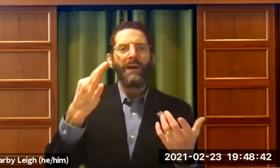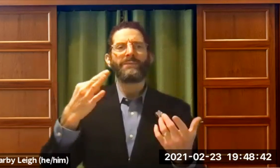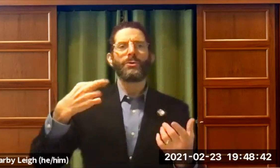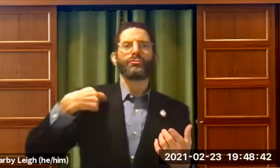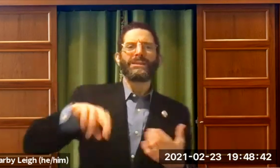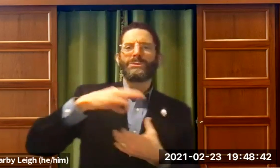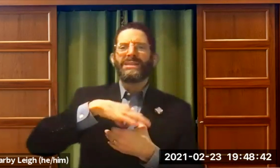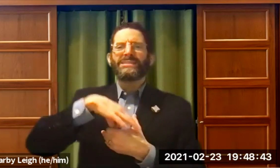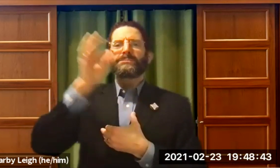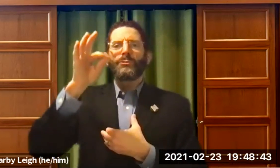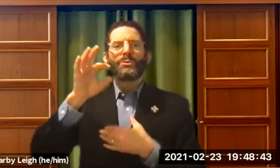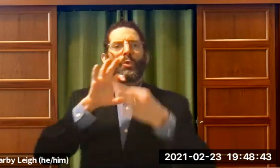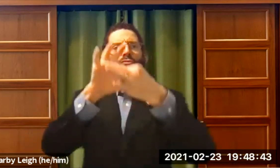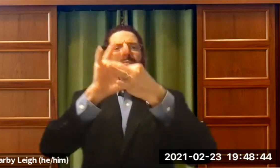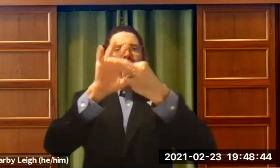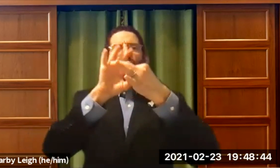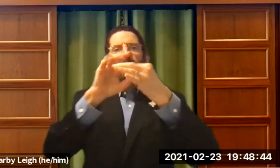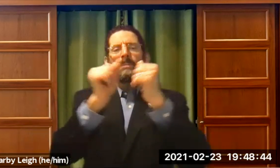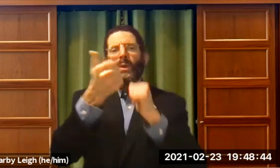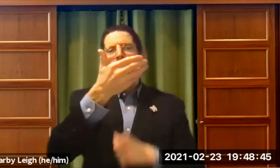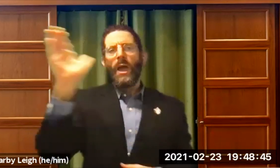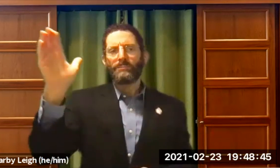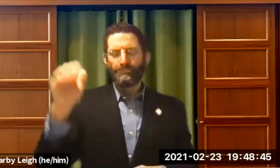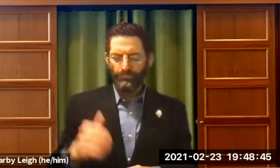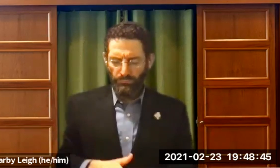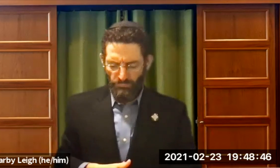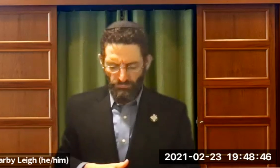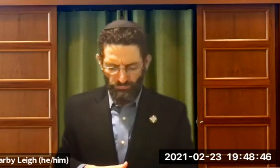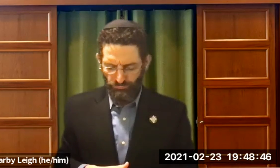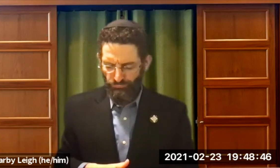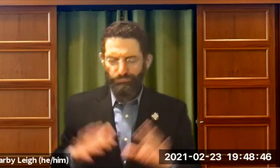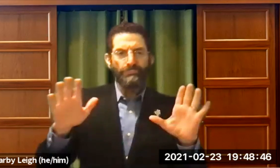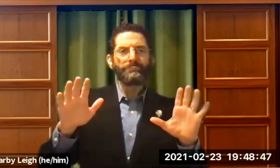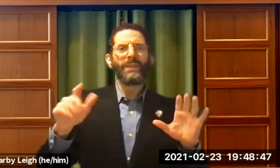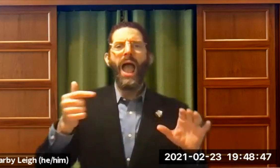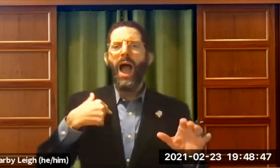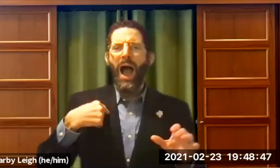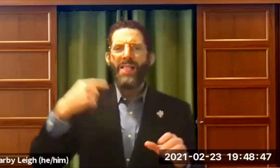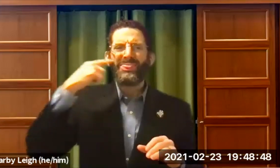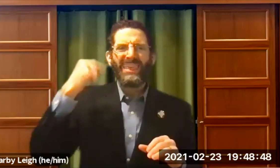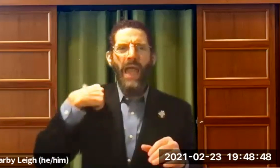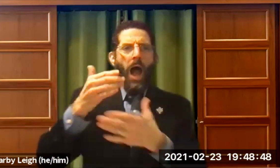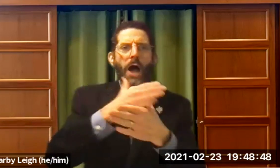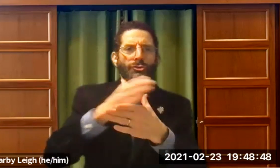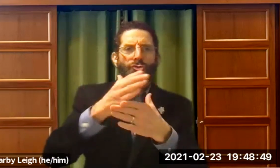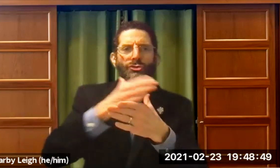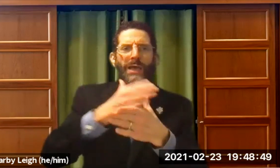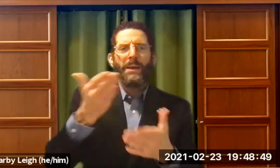the full experience of the religious and spiritual experience of having a relationship with God if we're all the same.